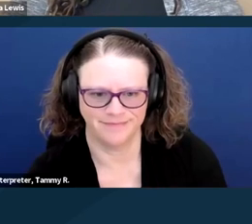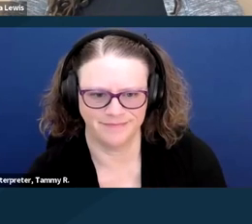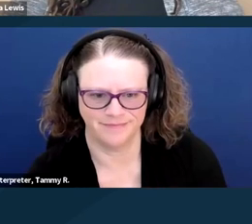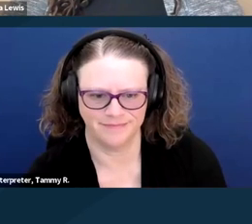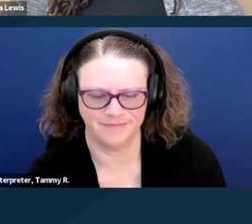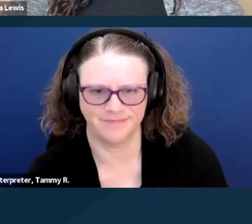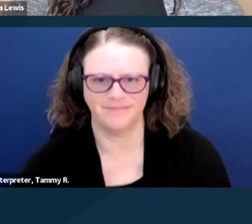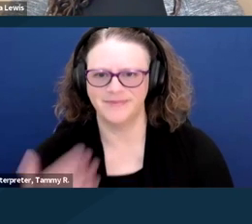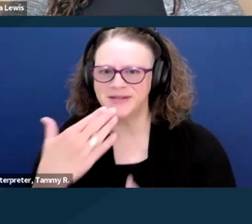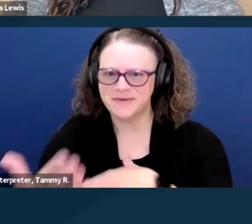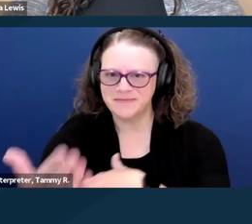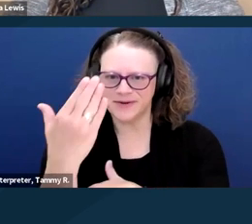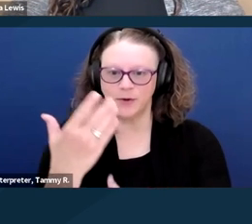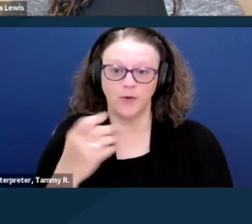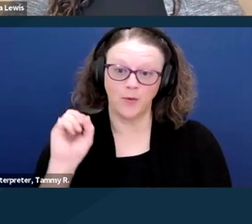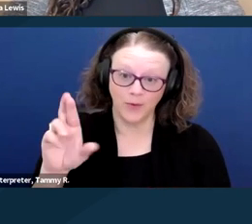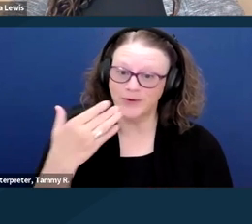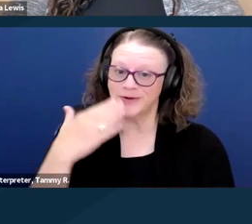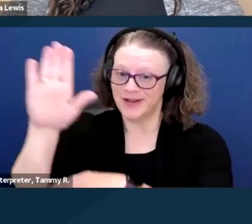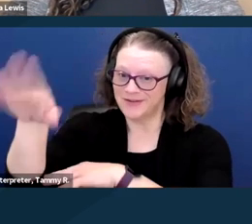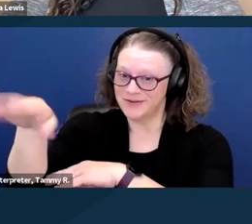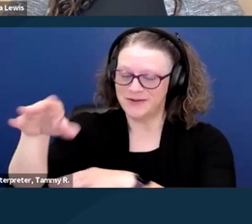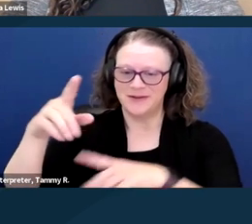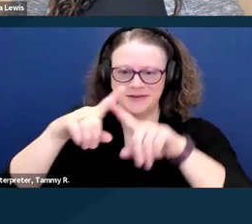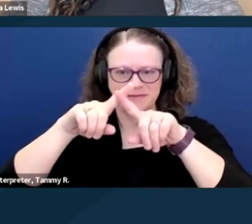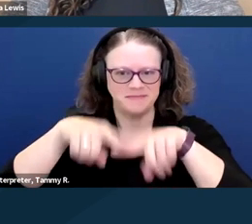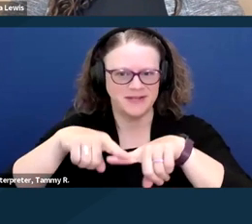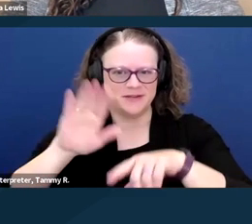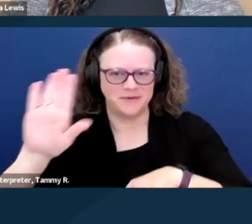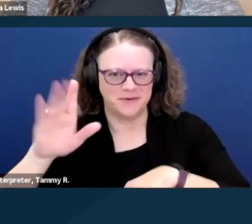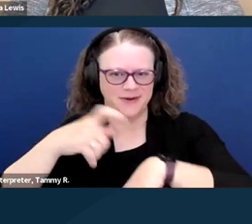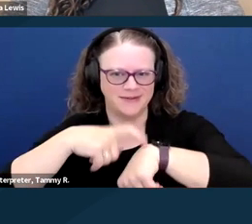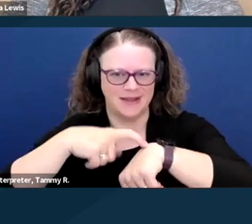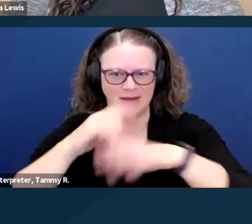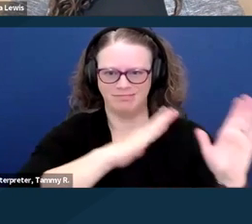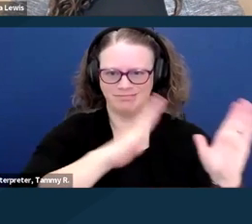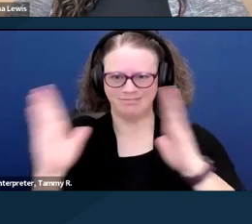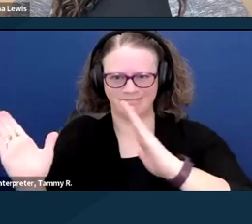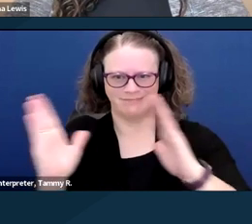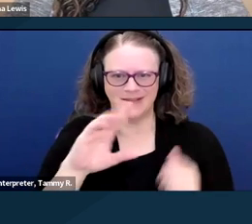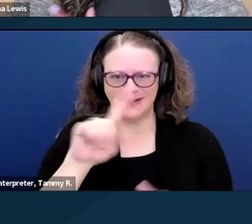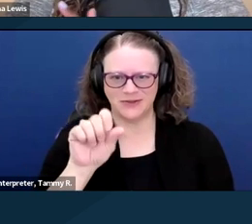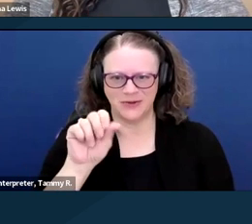Good morning, or good afternoon, depending on which time zone you're joining us from.